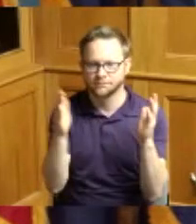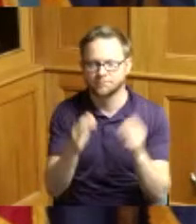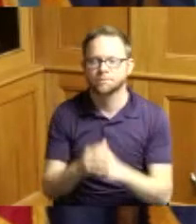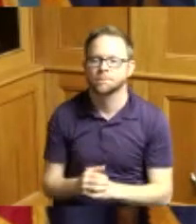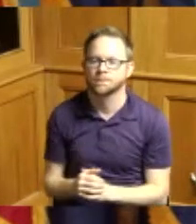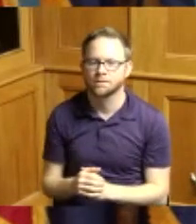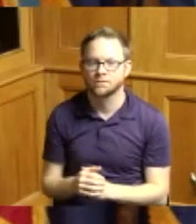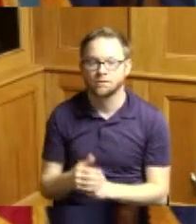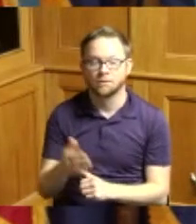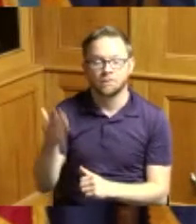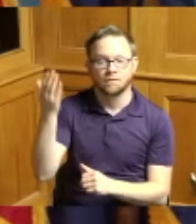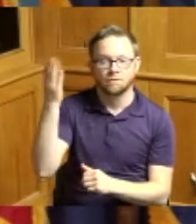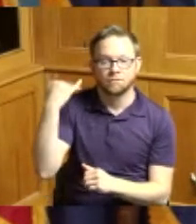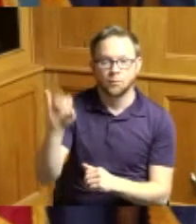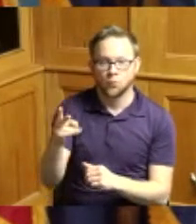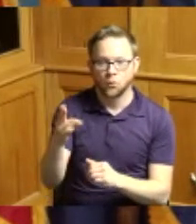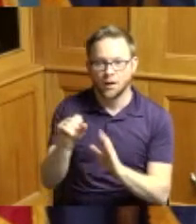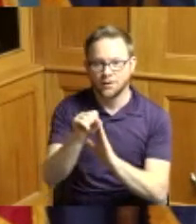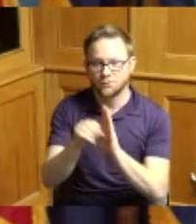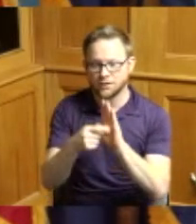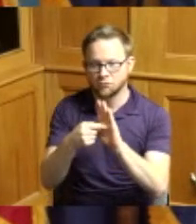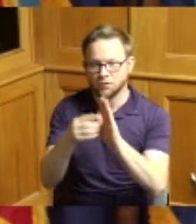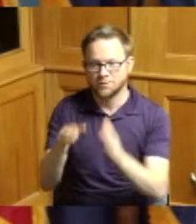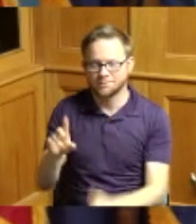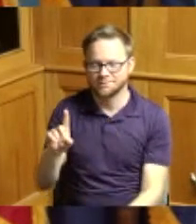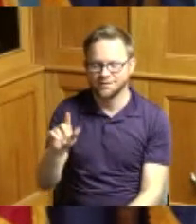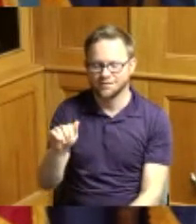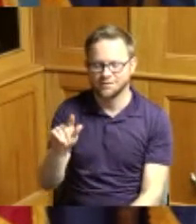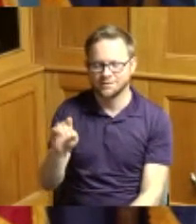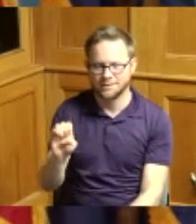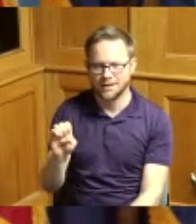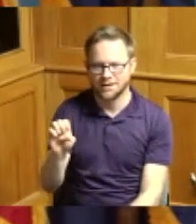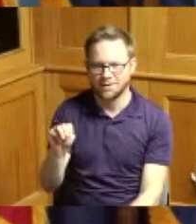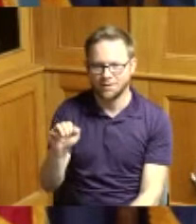former Ohio state representative Dale Mallory is here